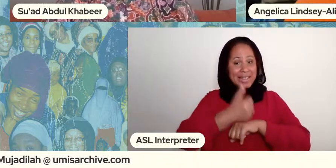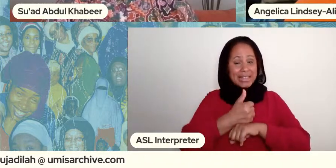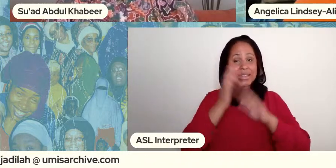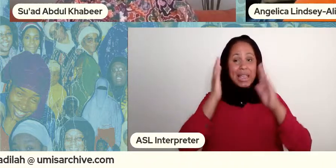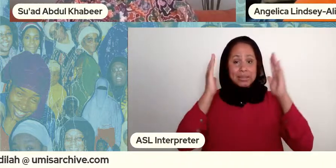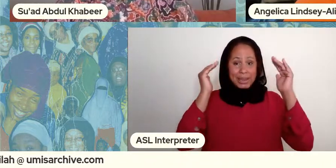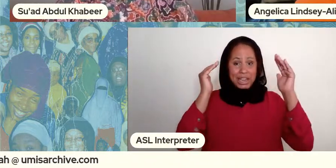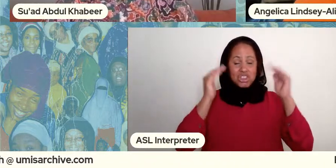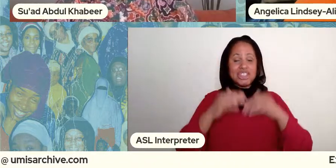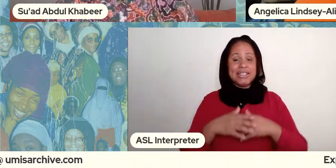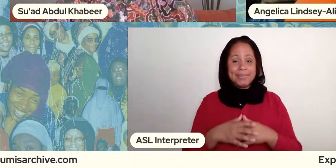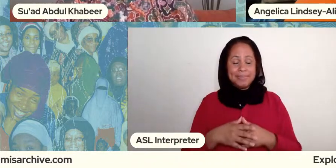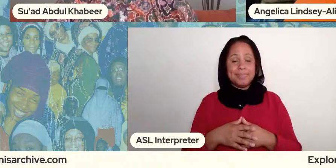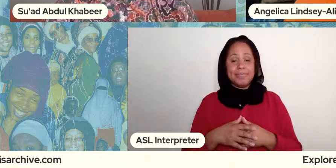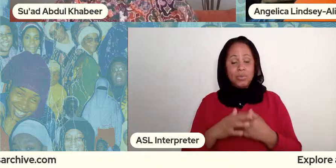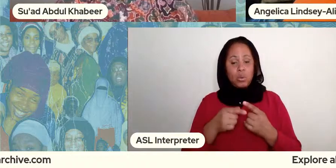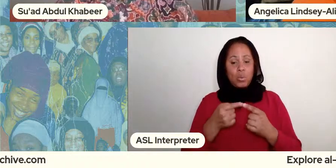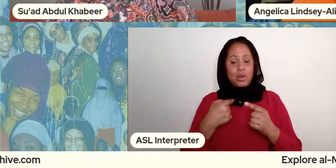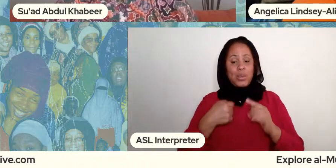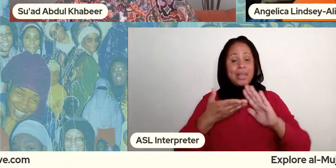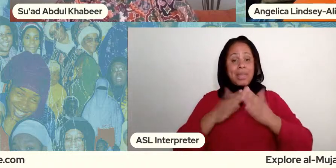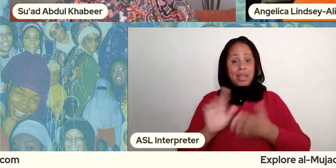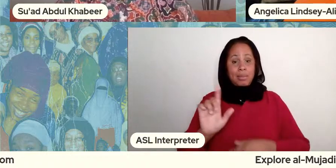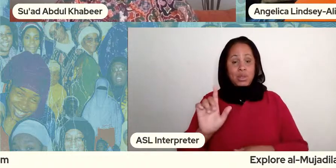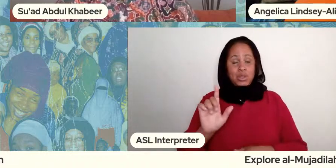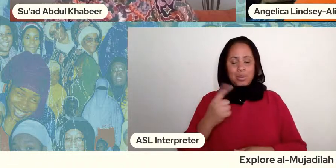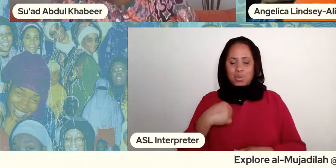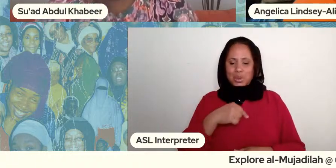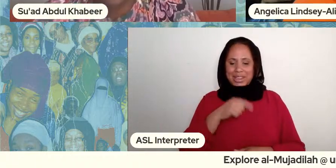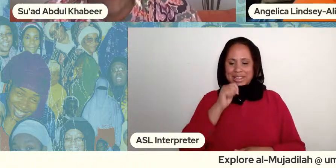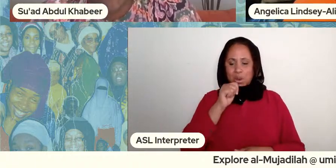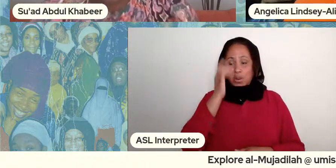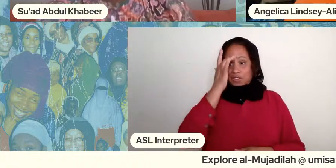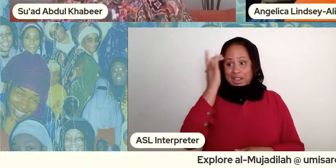we don't when we become muslim we don't leave our history and our lives behind